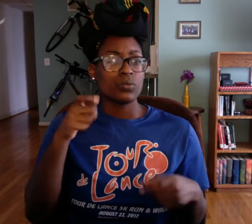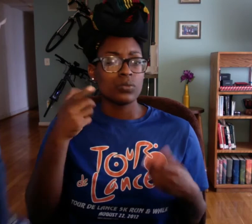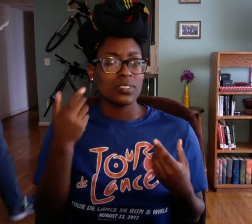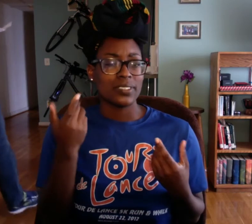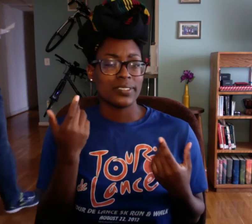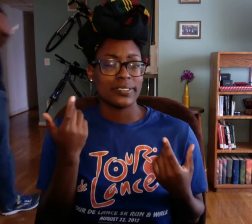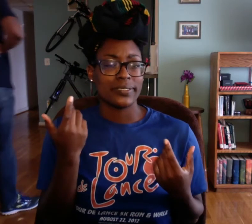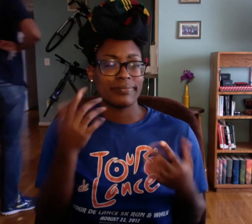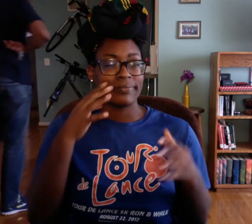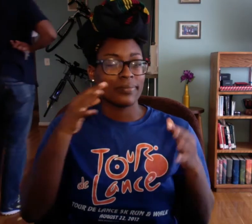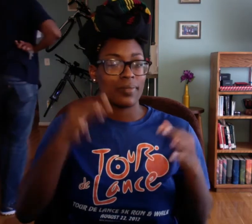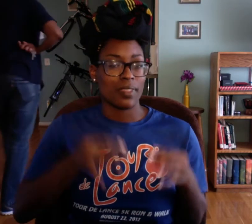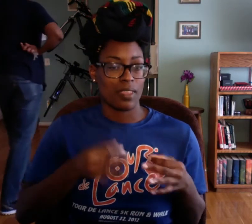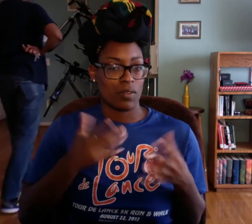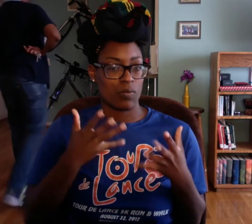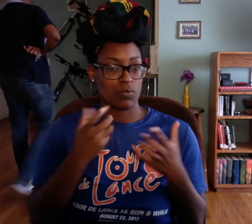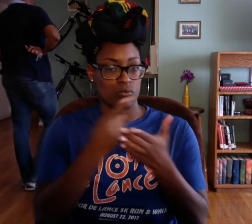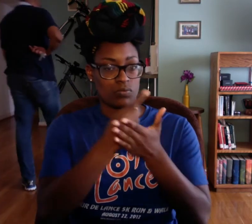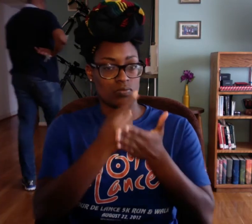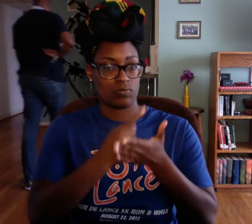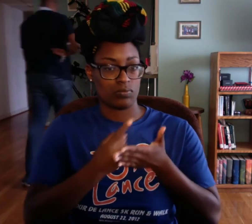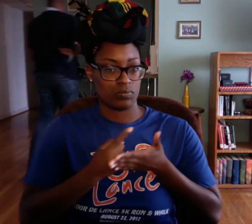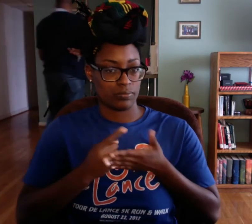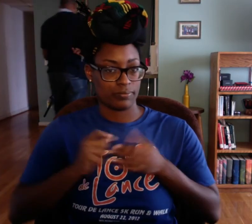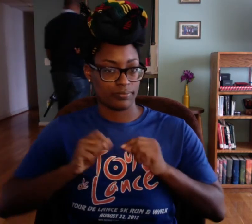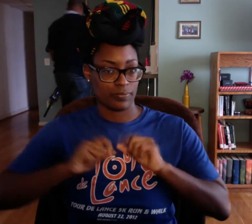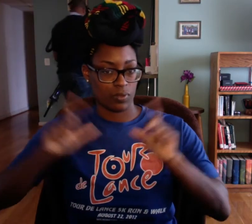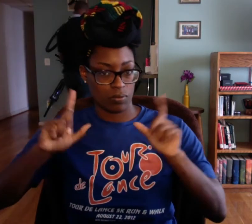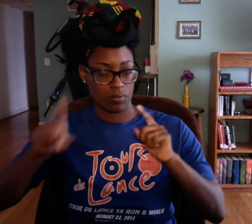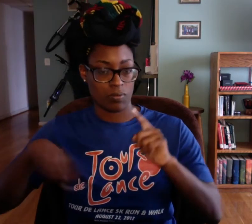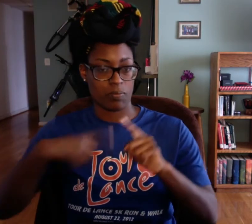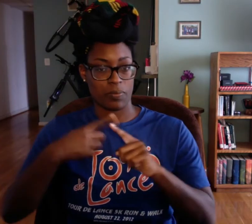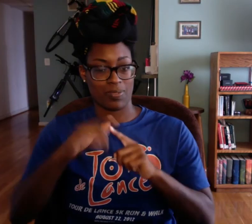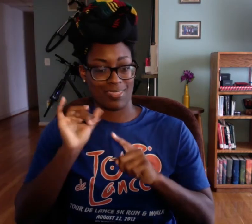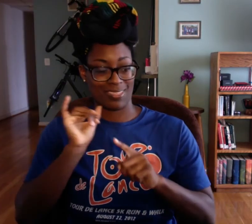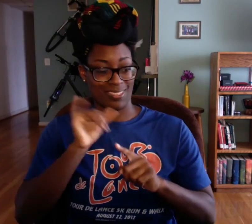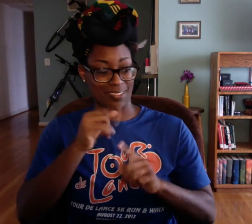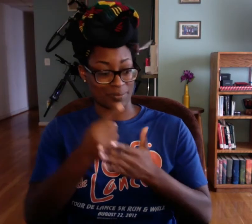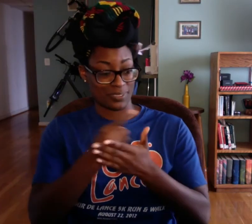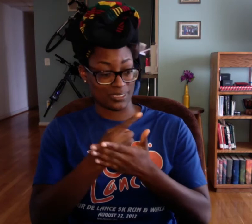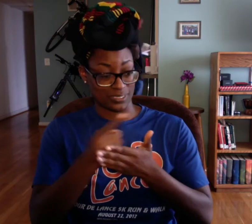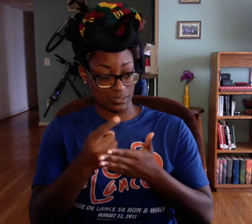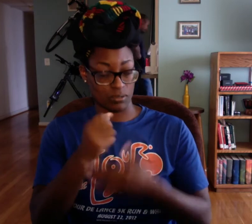I still have to decided if I'm gonna do weekly vlogs.